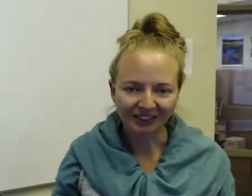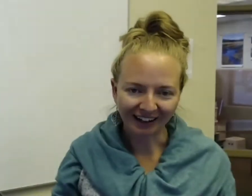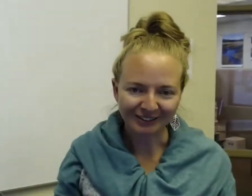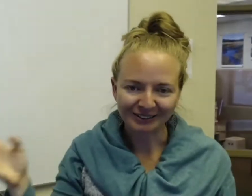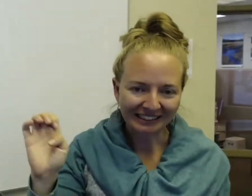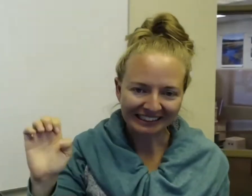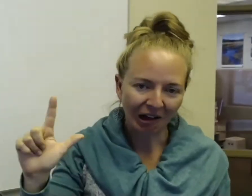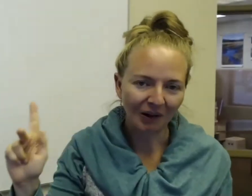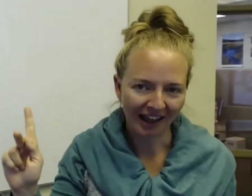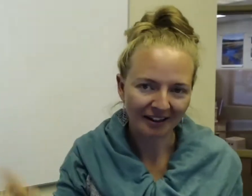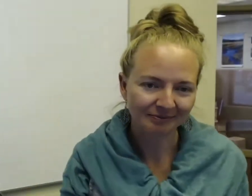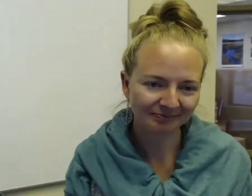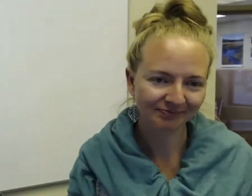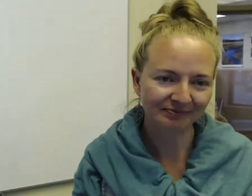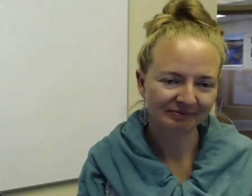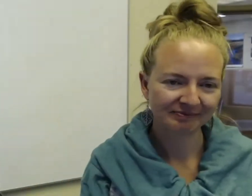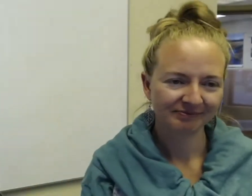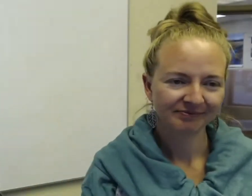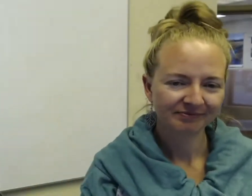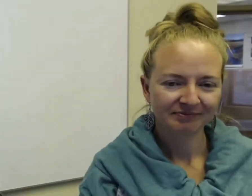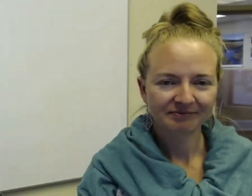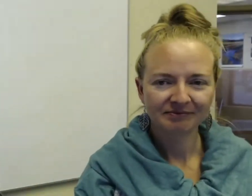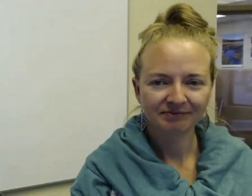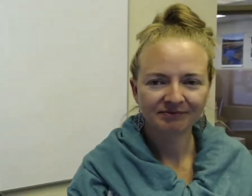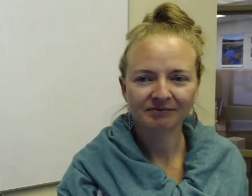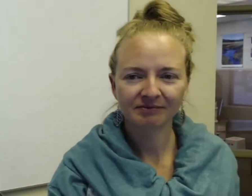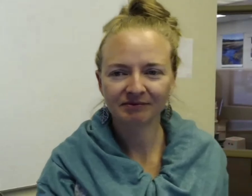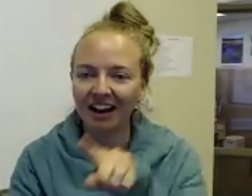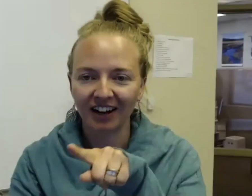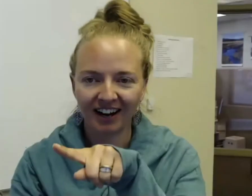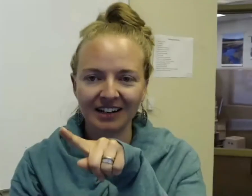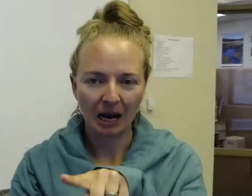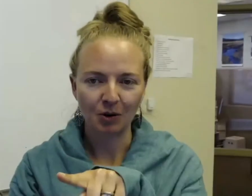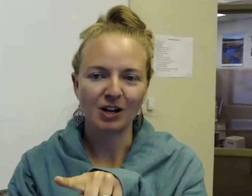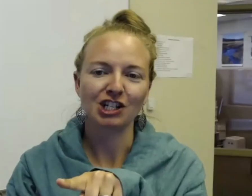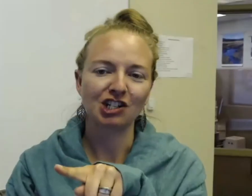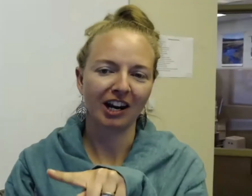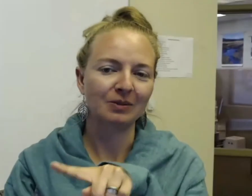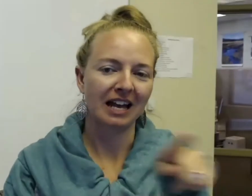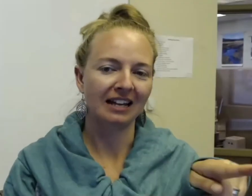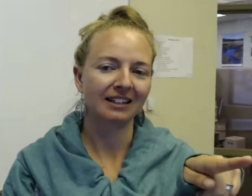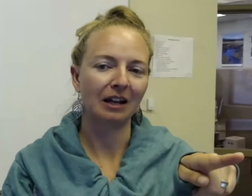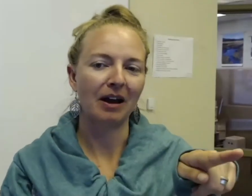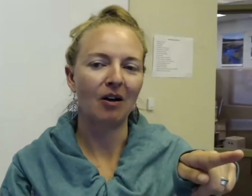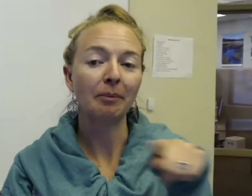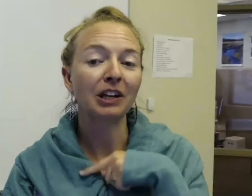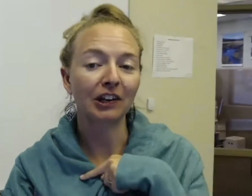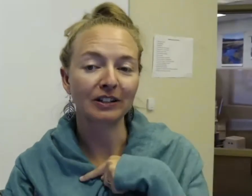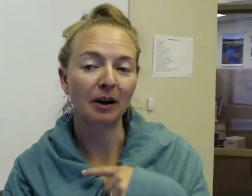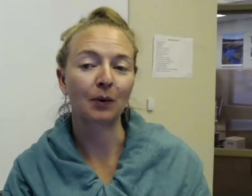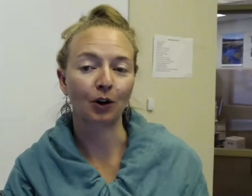letters, so E L K. A typed question, Jana was asking about: I'm curious about the word